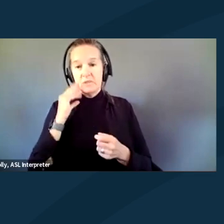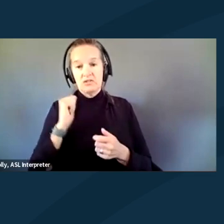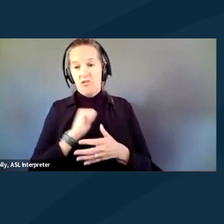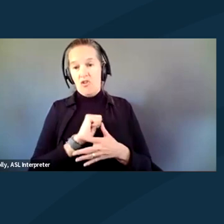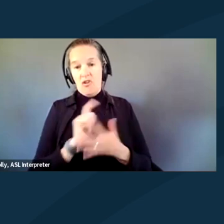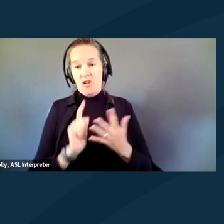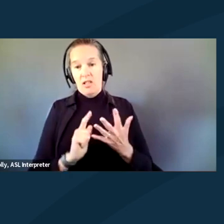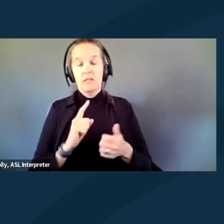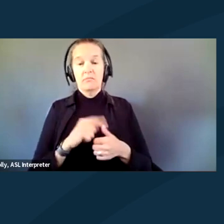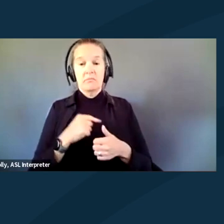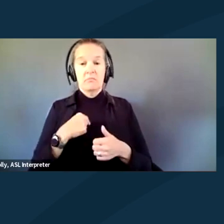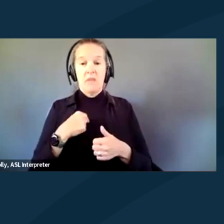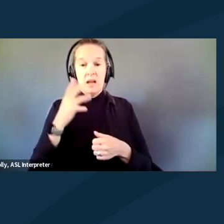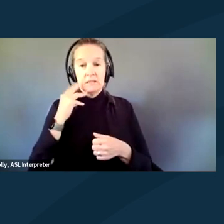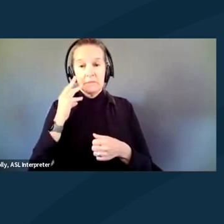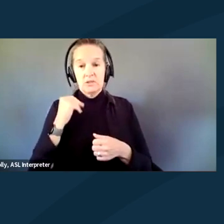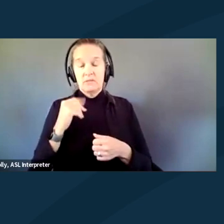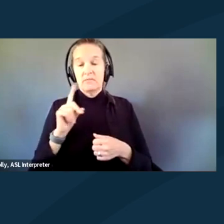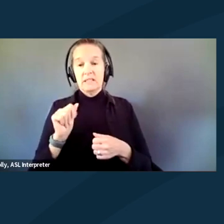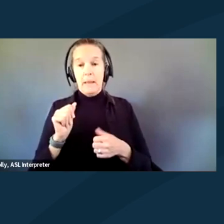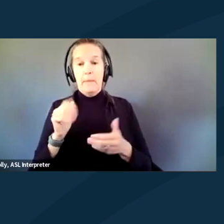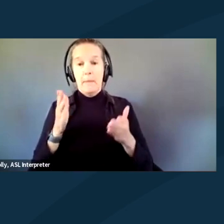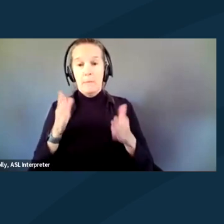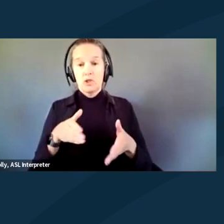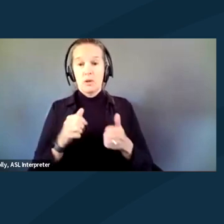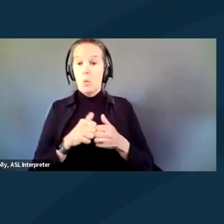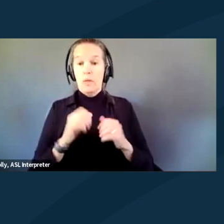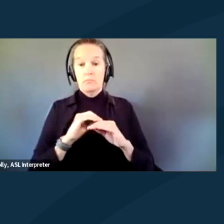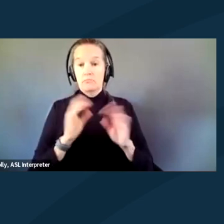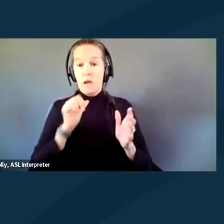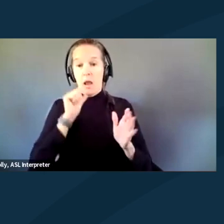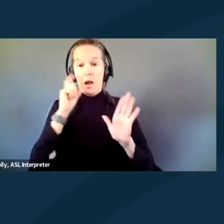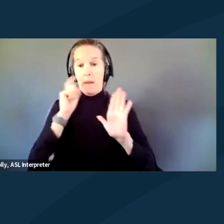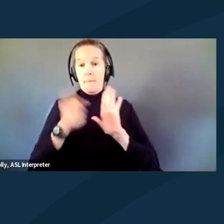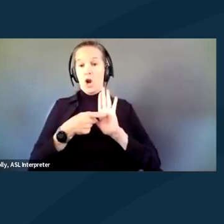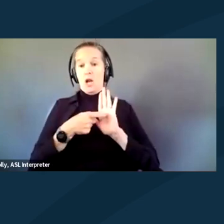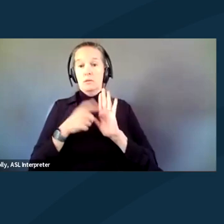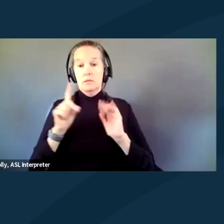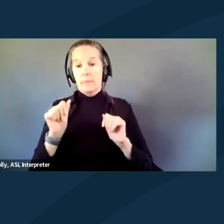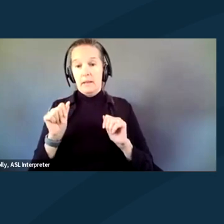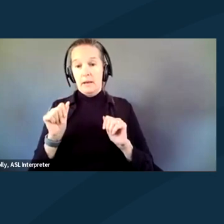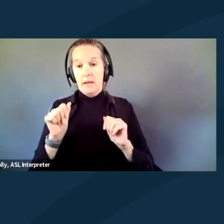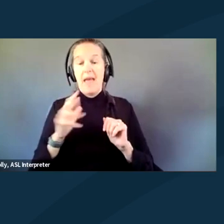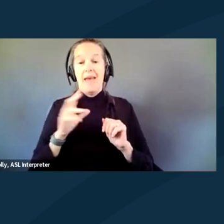with non-apparent disabilities and disabled person with apparent disabilities.